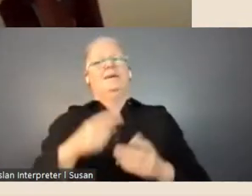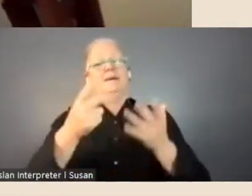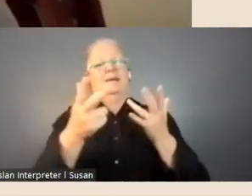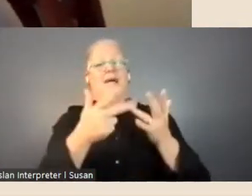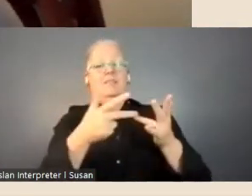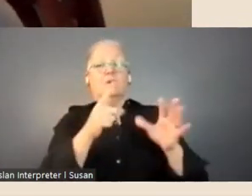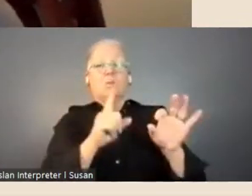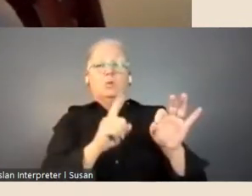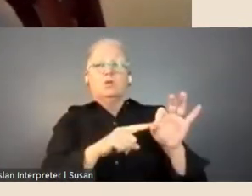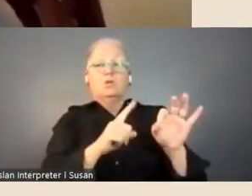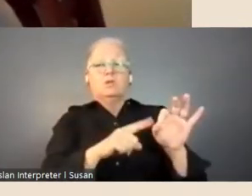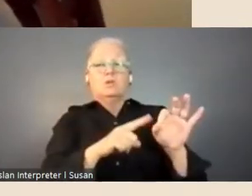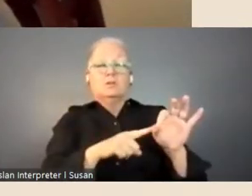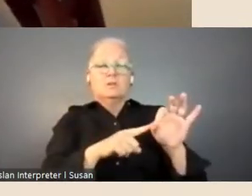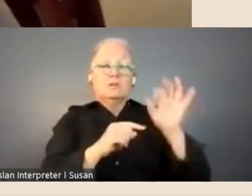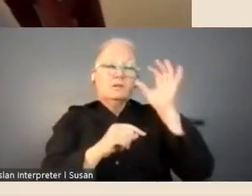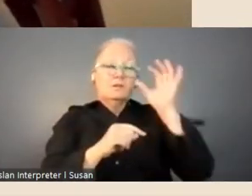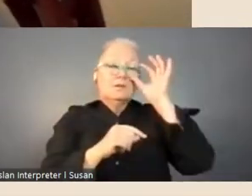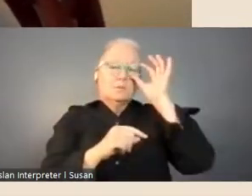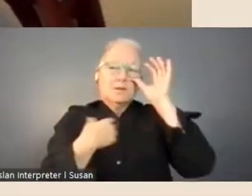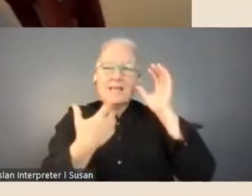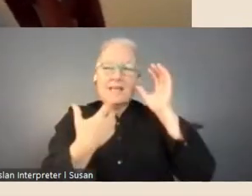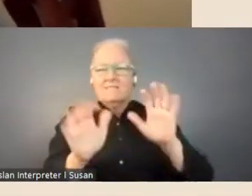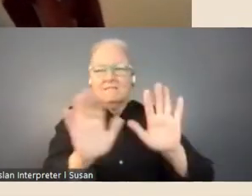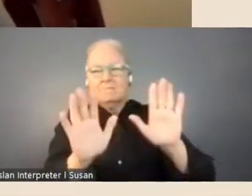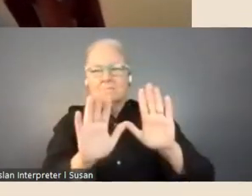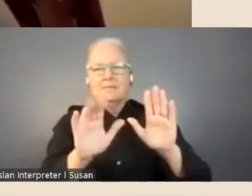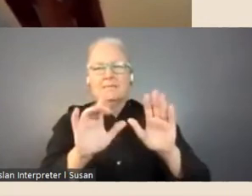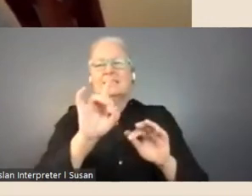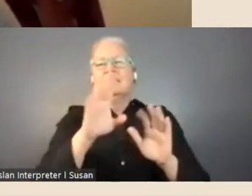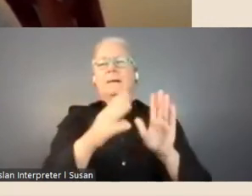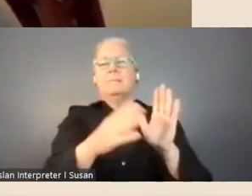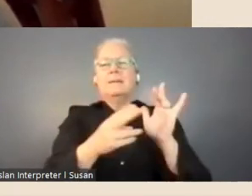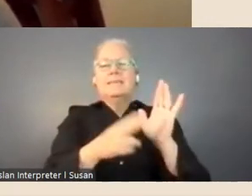an eye on time, we've got just under 10 minutes left, so any burning questions or burning votes